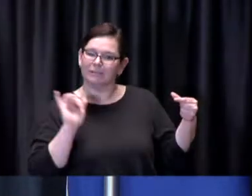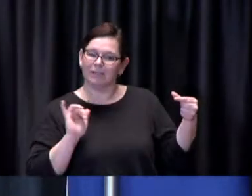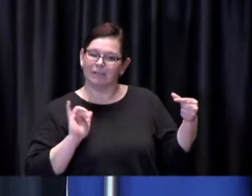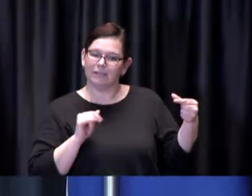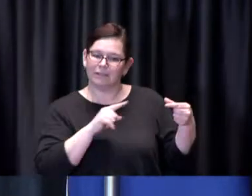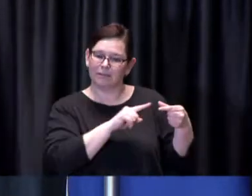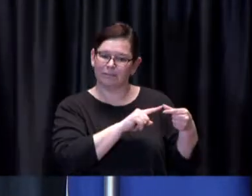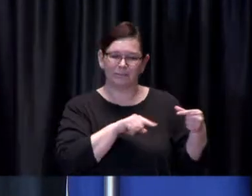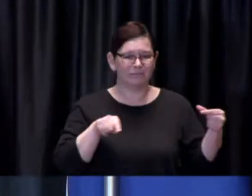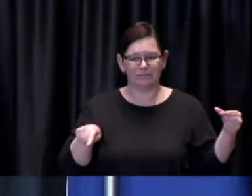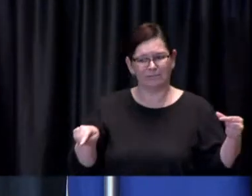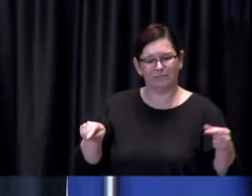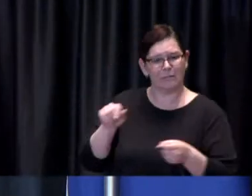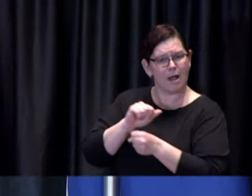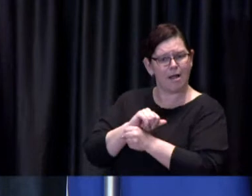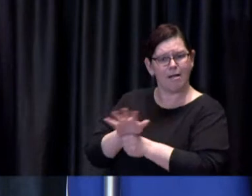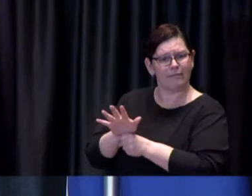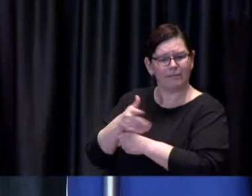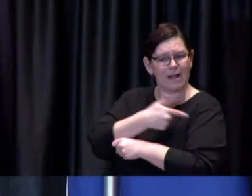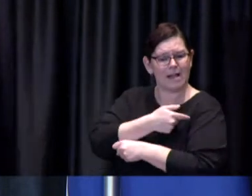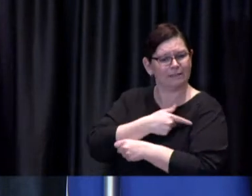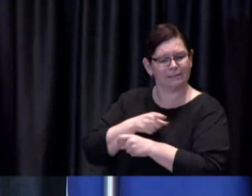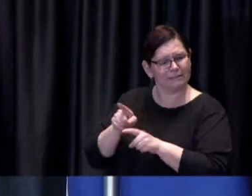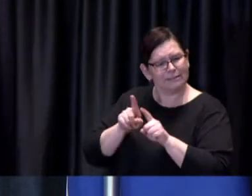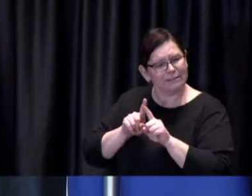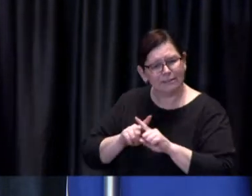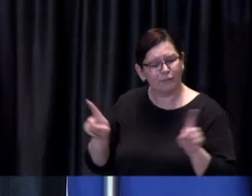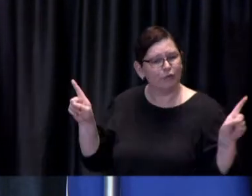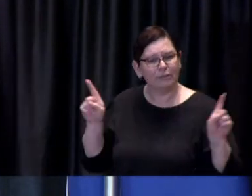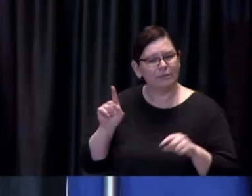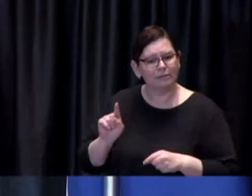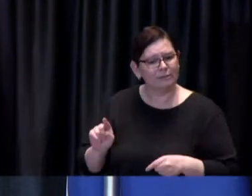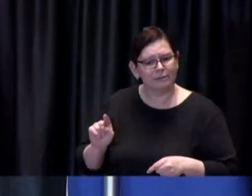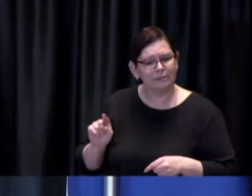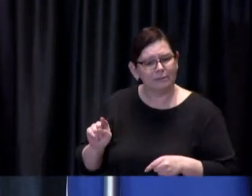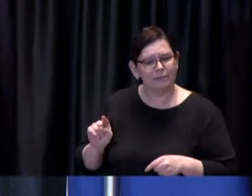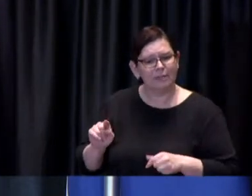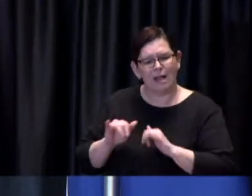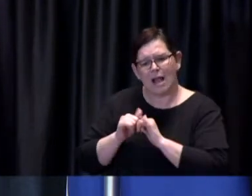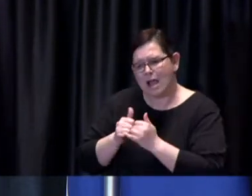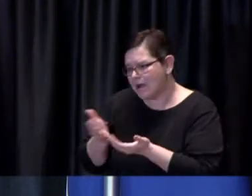in terms of administration of the vaccines and the handling of those vaccines at this point in time